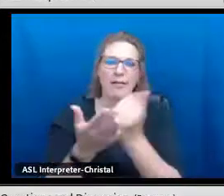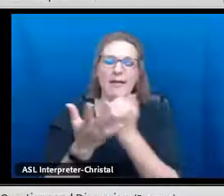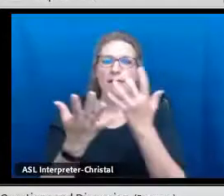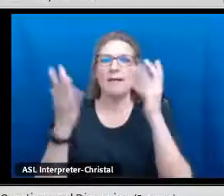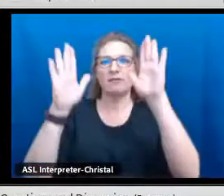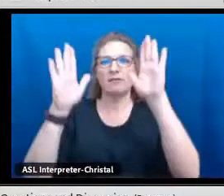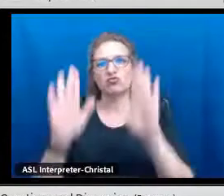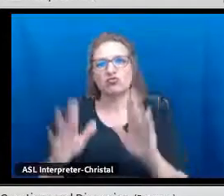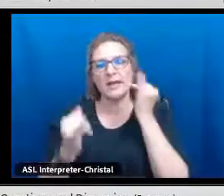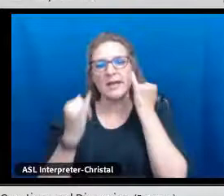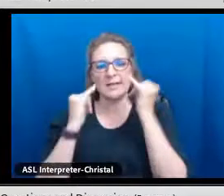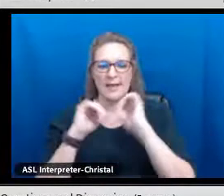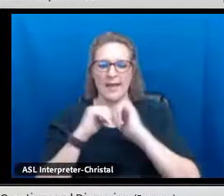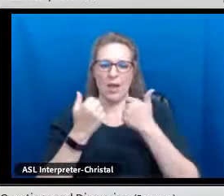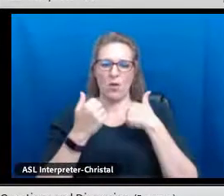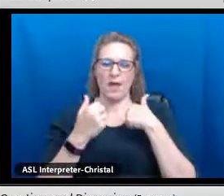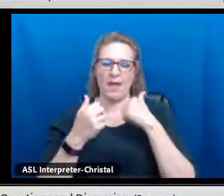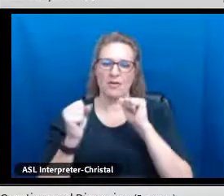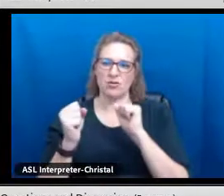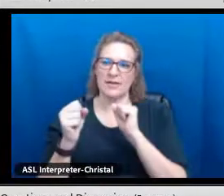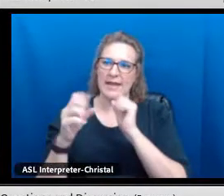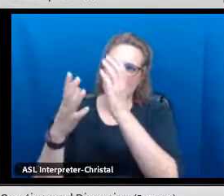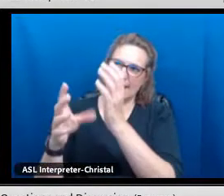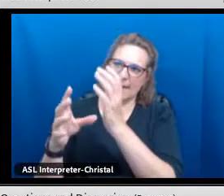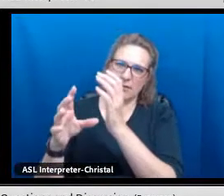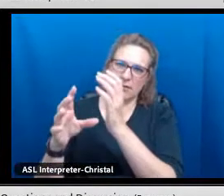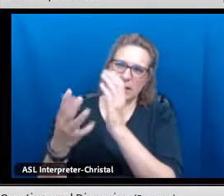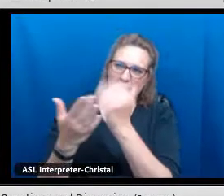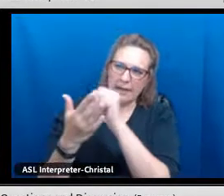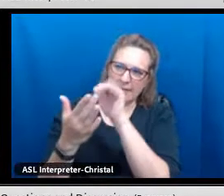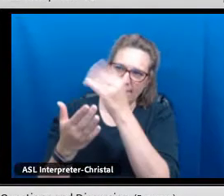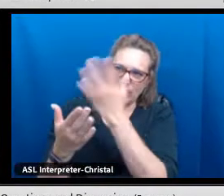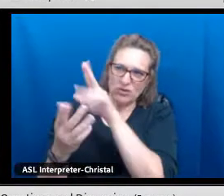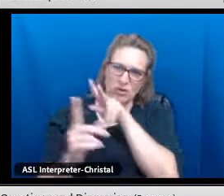classes that they were able to offer specifically in Spanish.